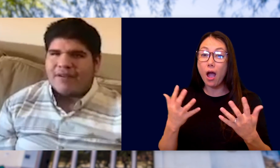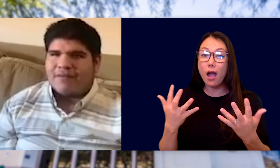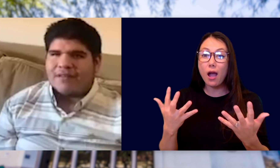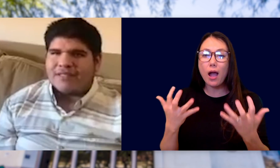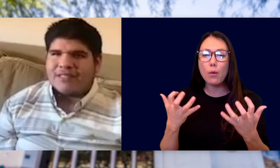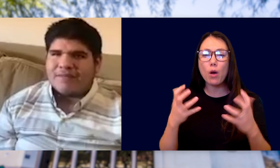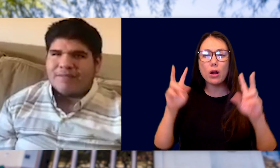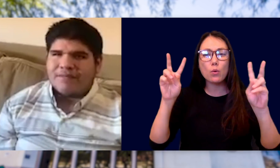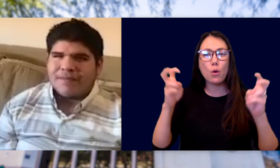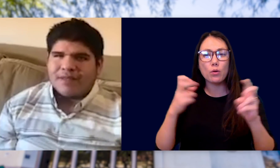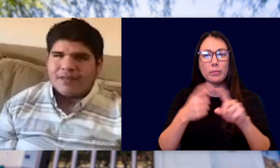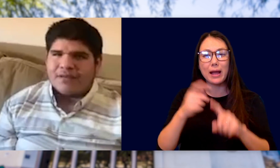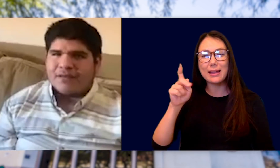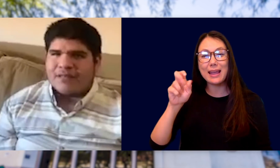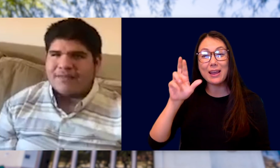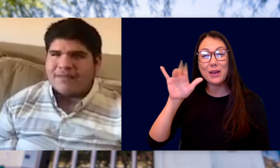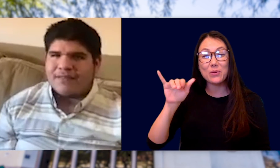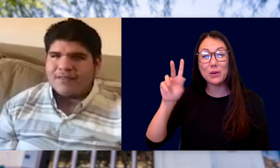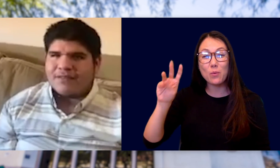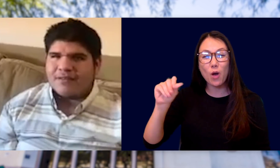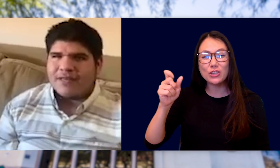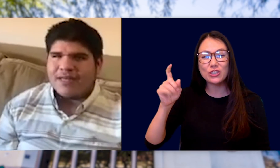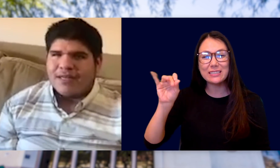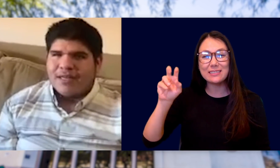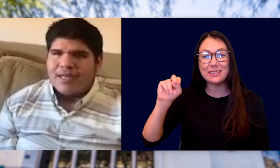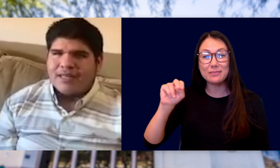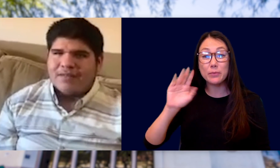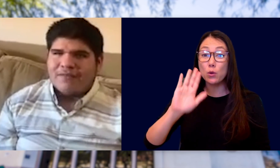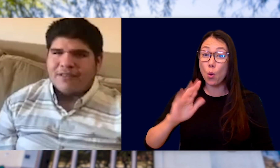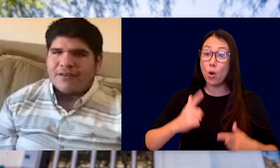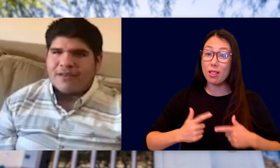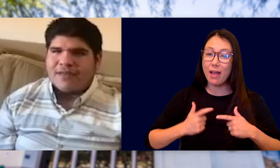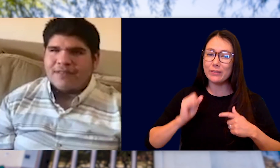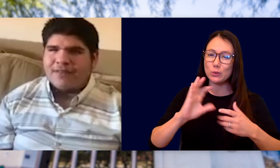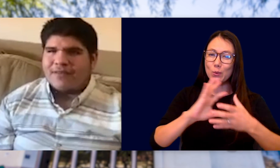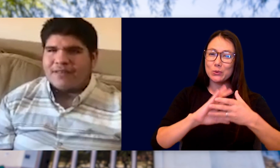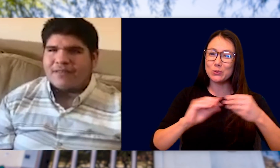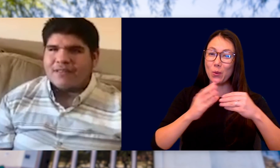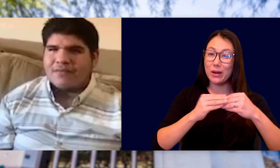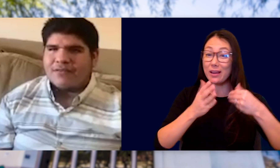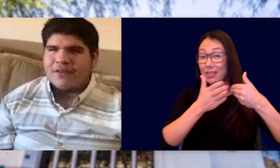WASHINGTON, "YOUR LIFE IS YOUR STORY, AND THE ADVENTURE AHEAD OF YOU IS THE JOURNEY